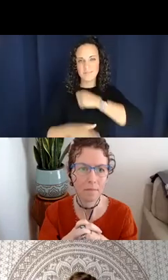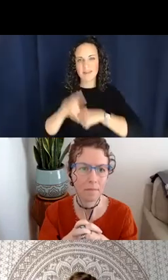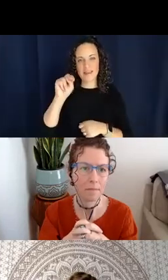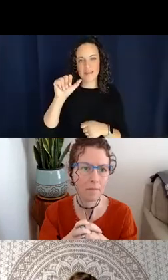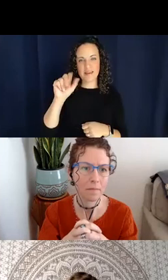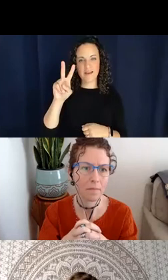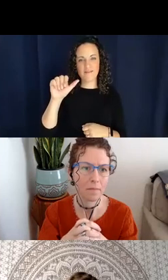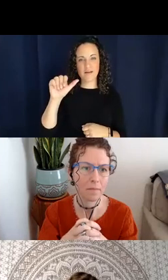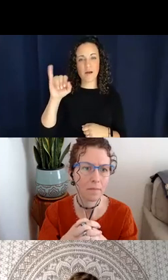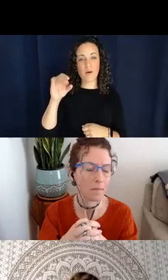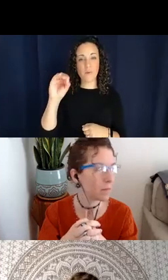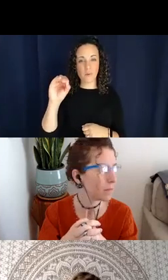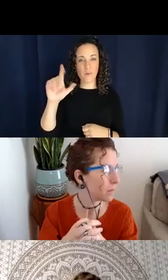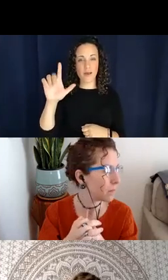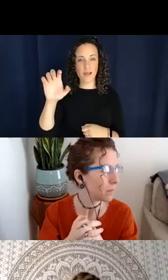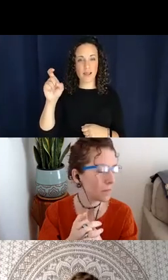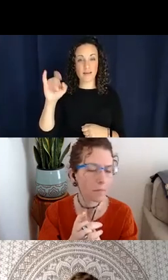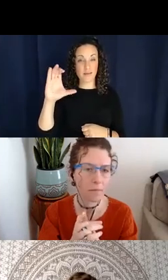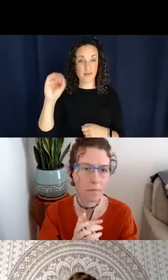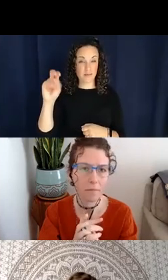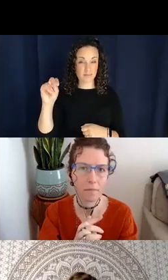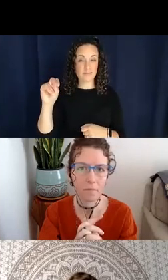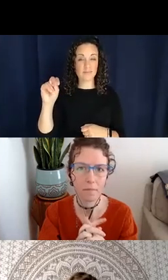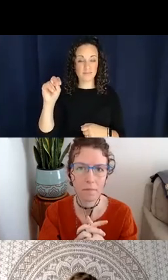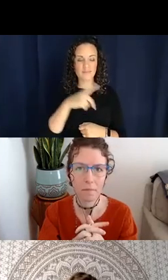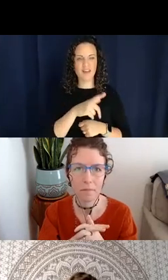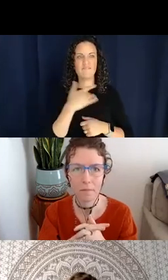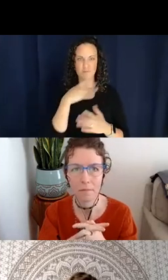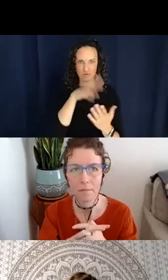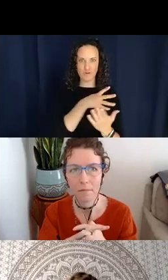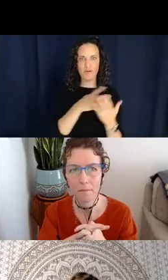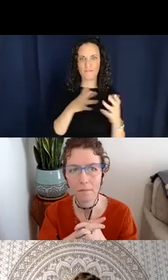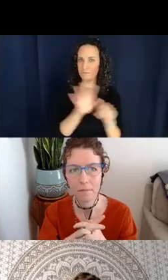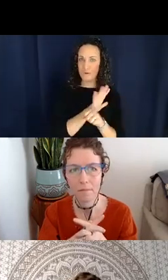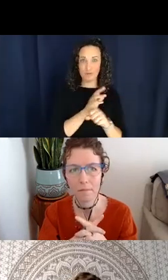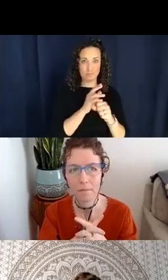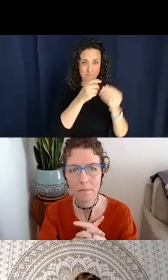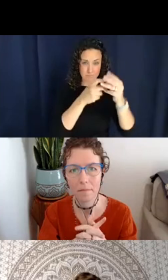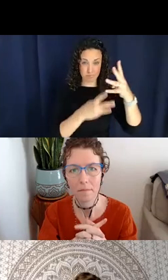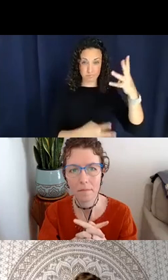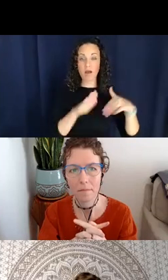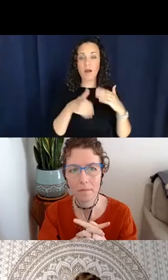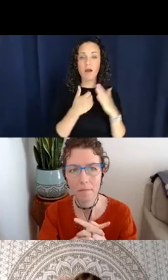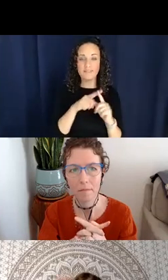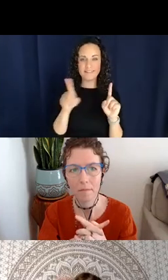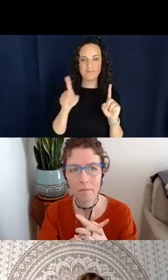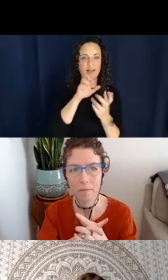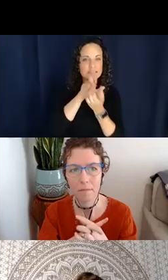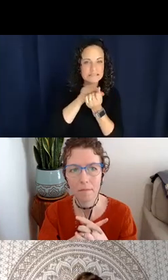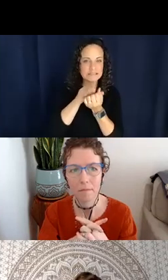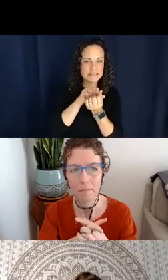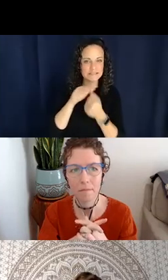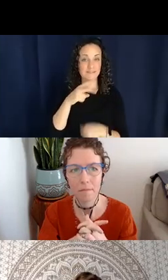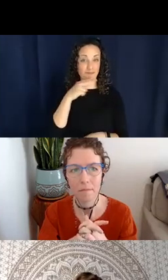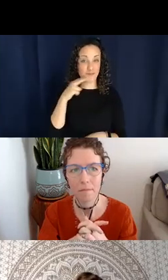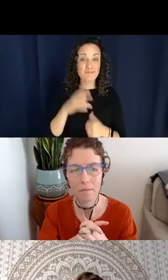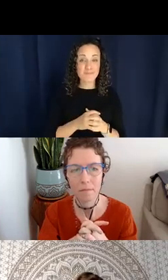a chart for basically these mastication verbs. They basically have a list of types of foods